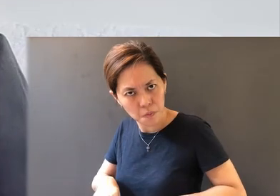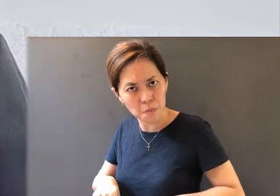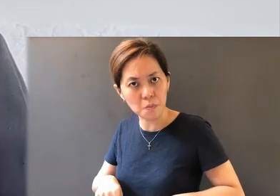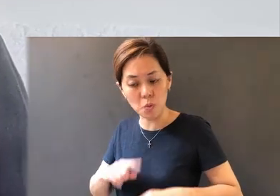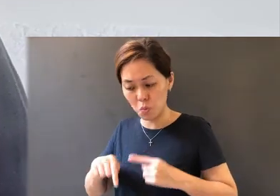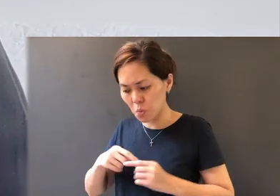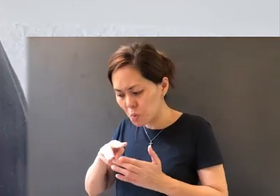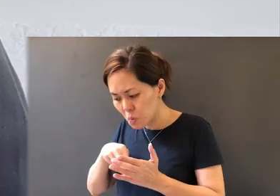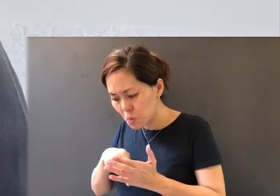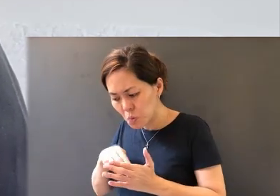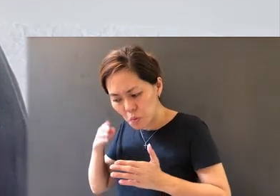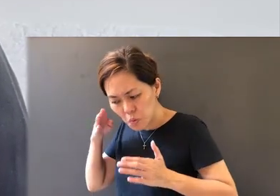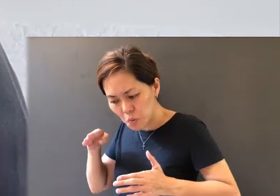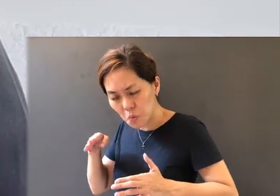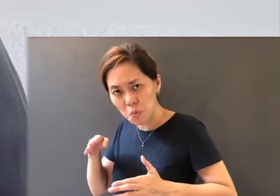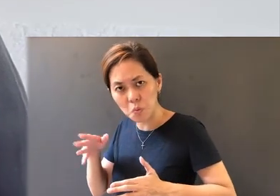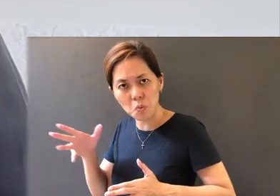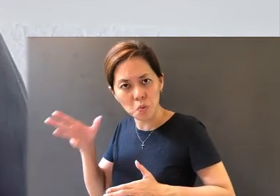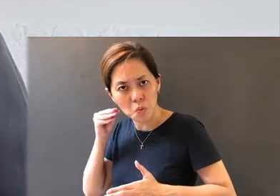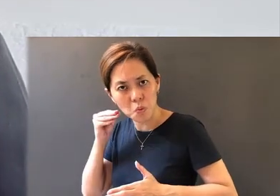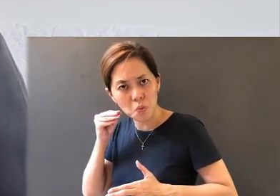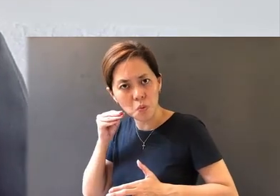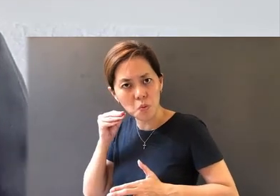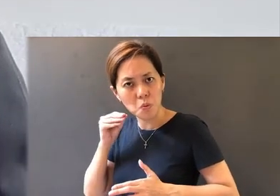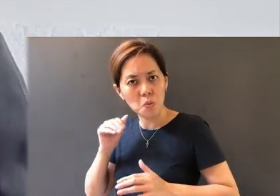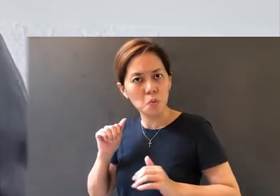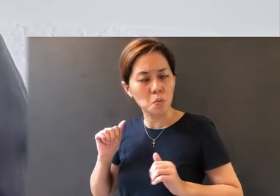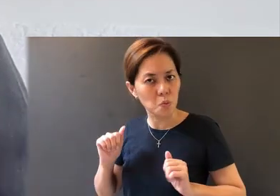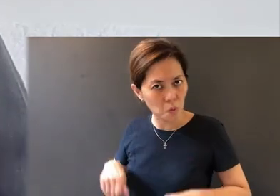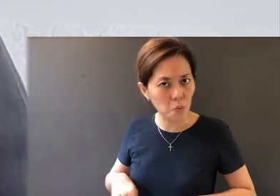reading His Word. And when we come before the